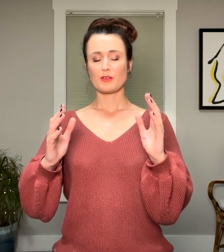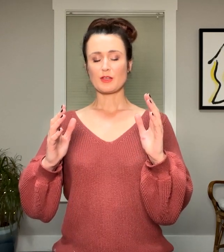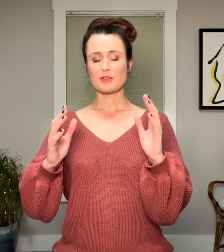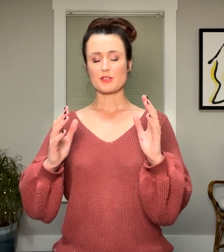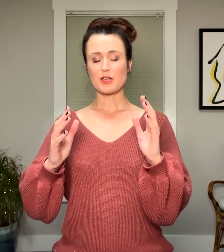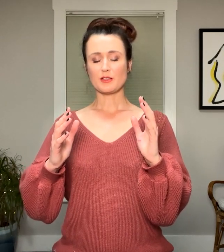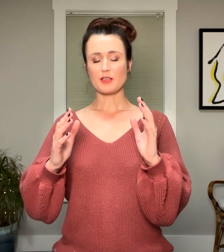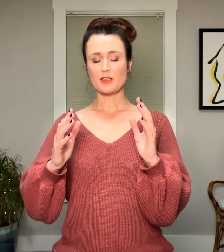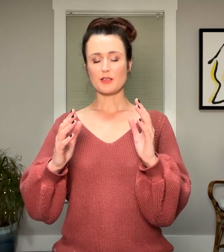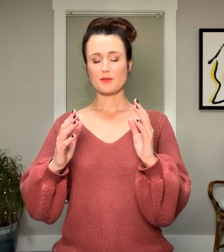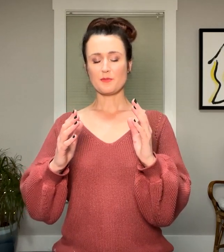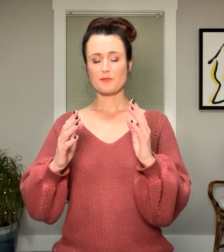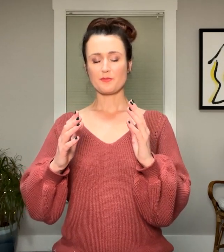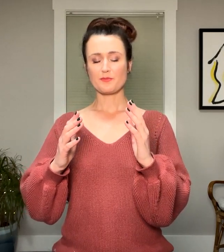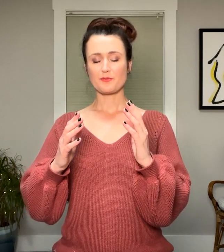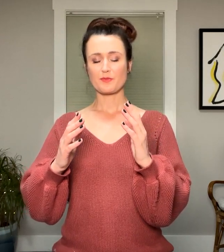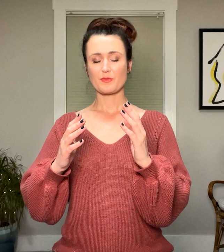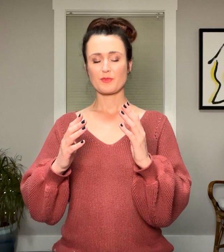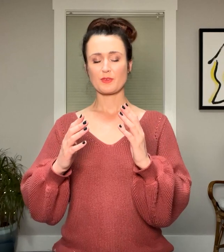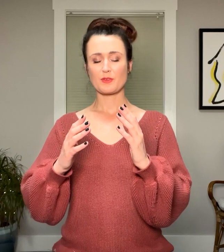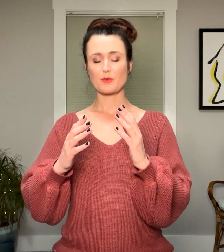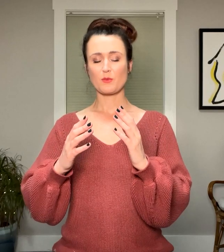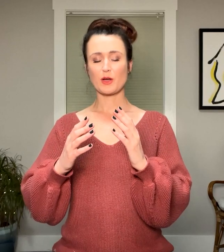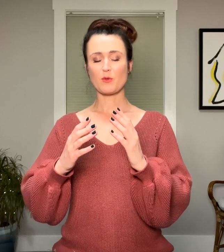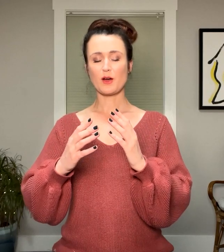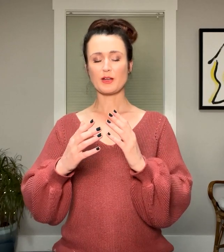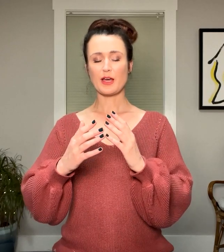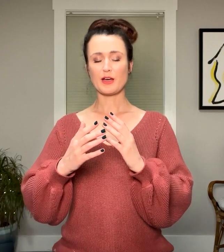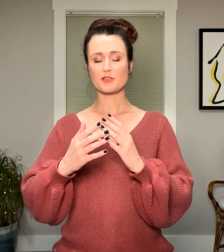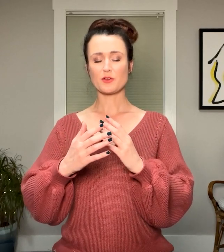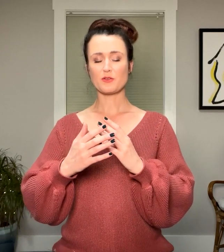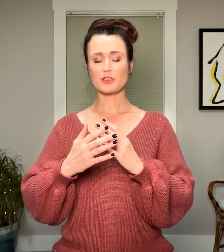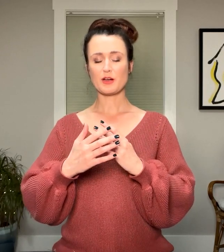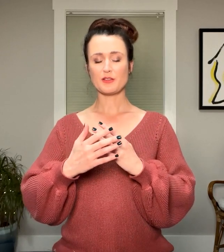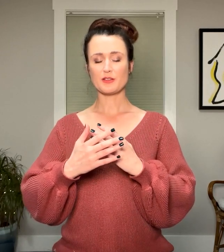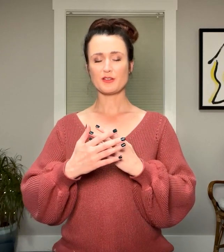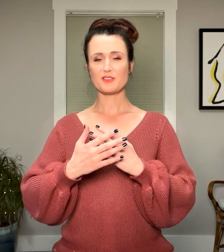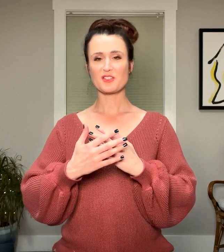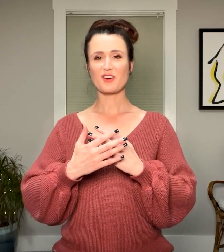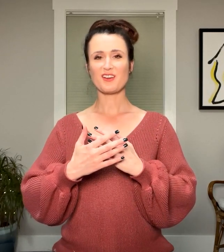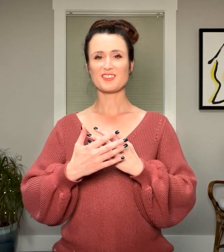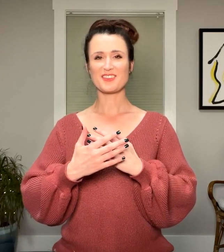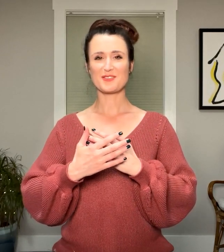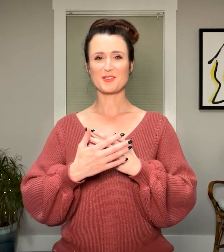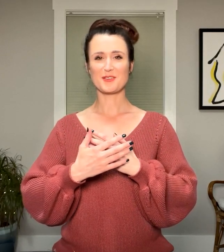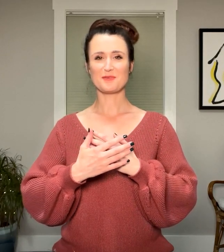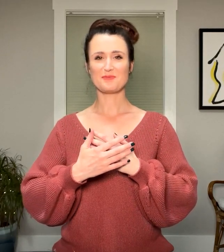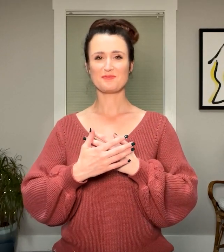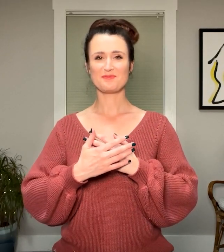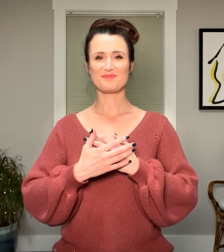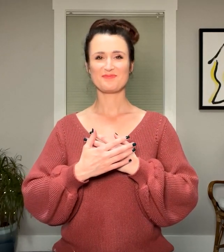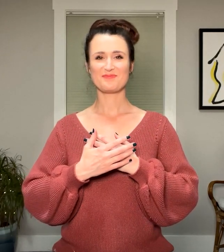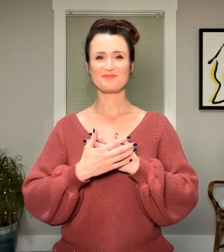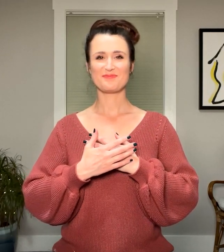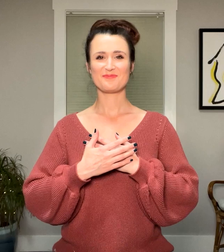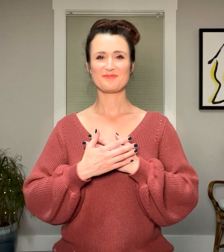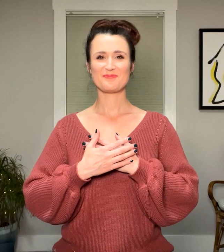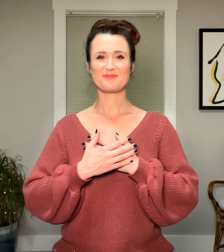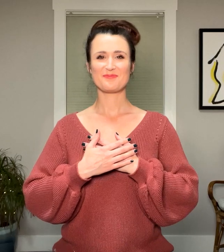then gently bring one hand over the other to your heart center.